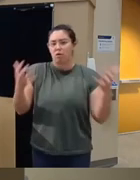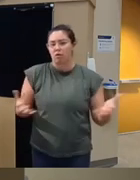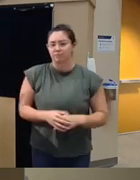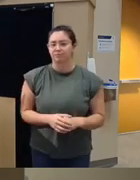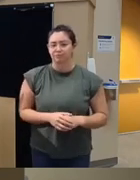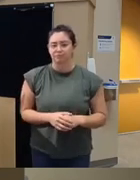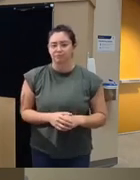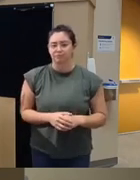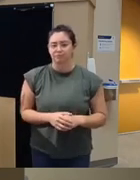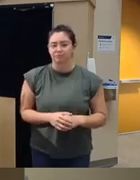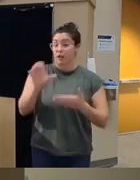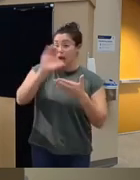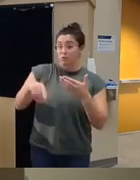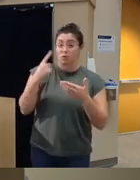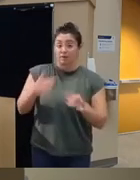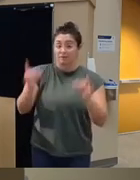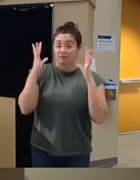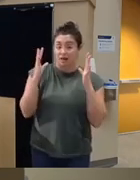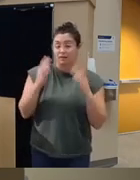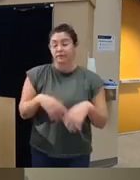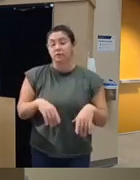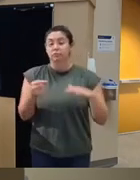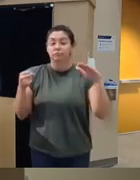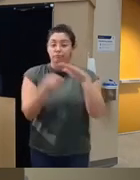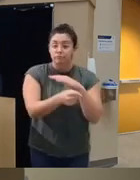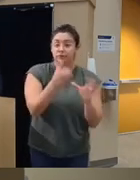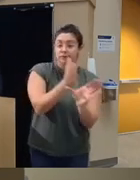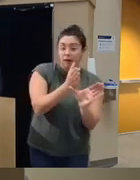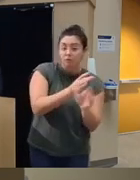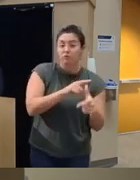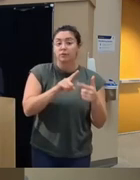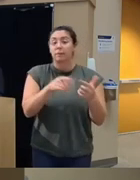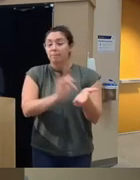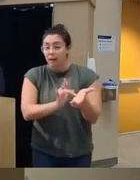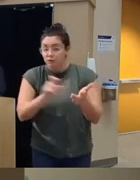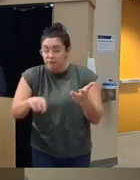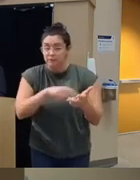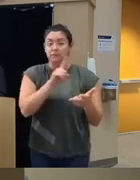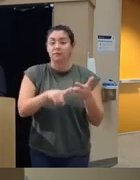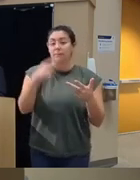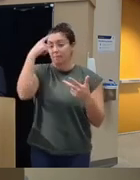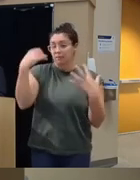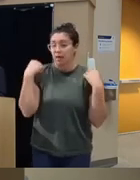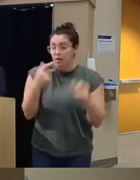to uh psychiatric care needs medical care needs legal costs loss of work productivity so it's